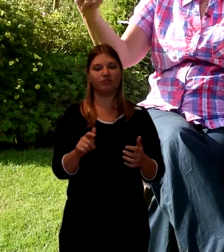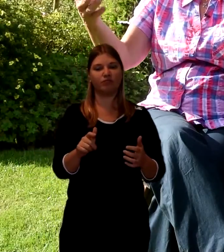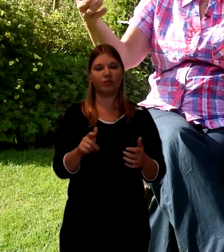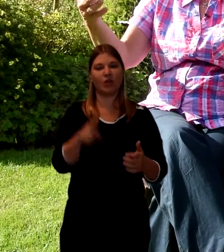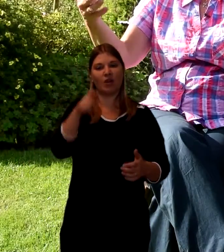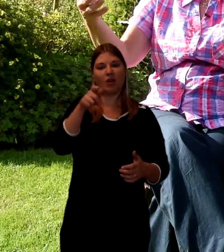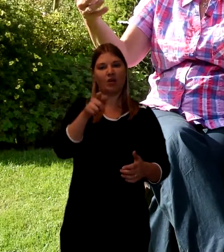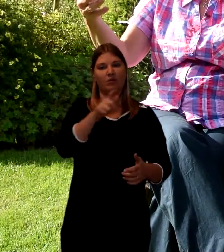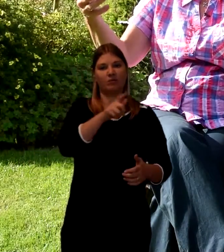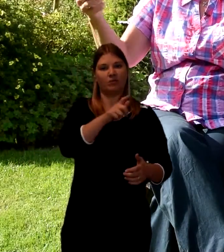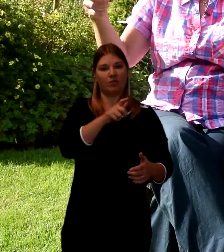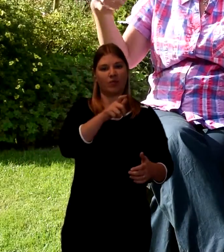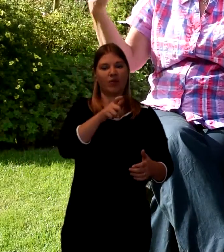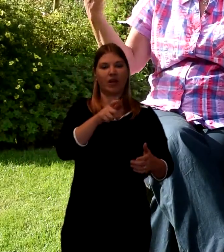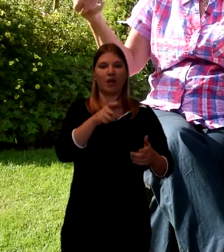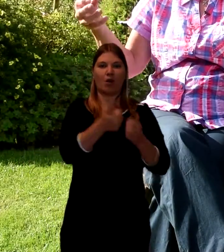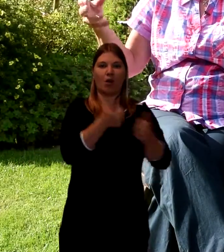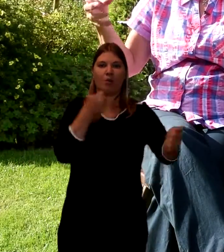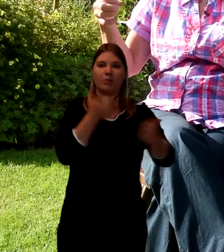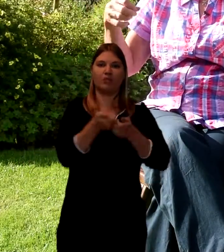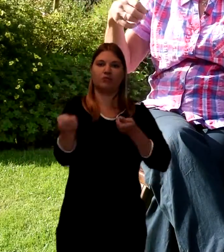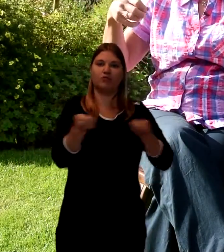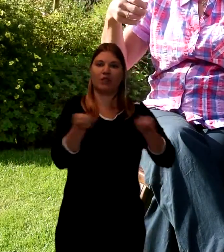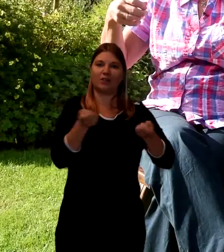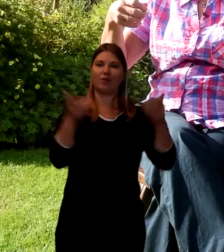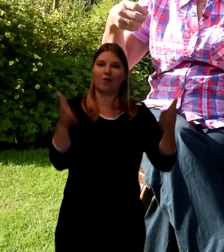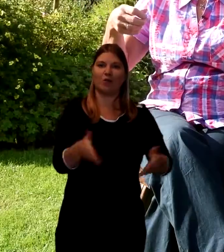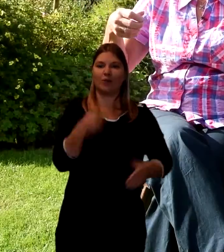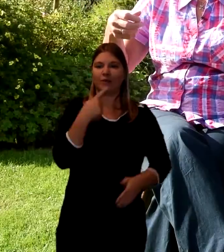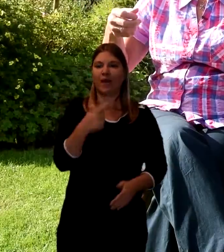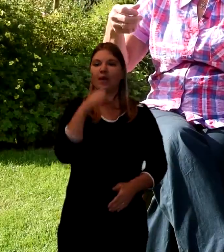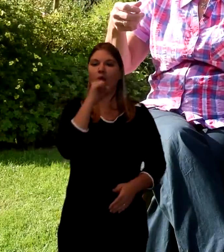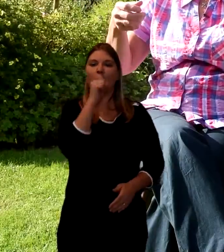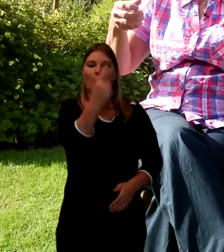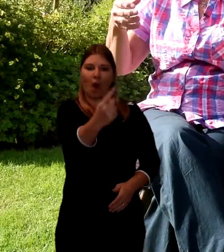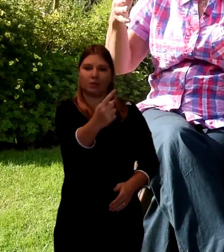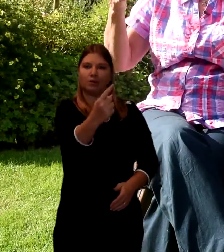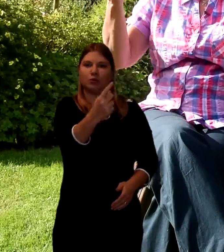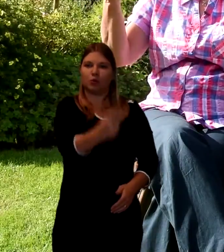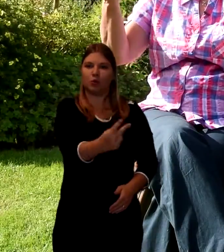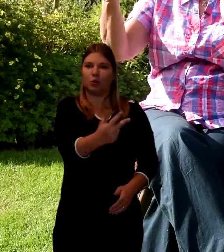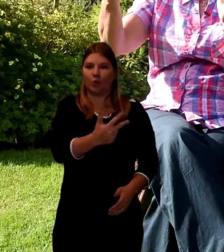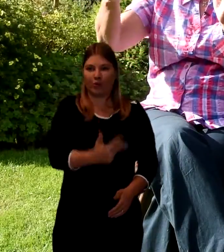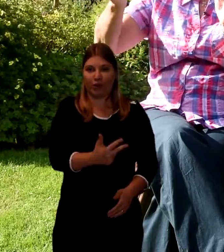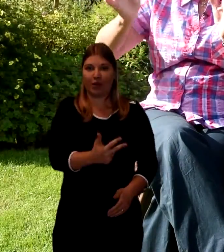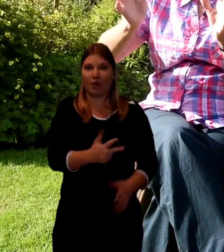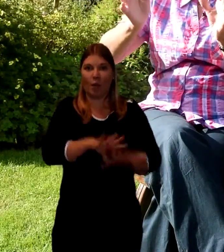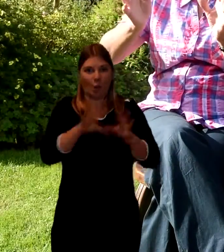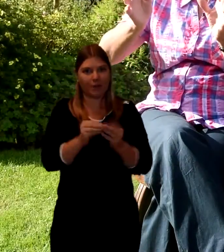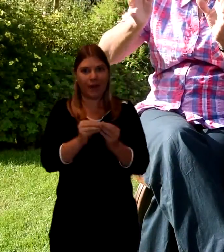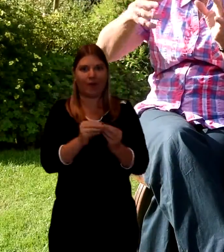"Cord number one, cord number two, cord number three". And there were six cords in all.